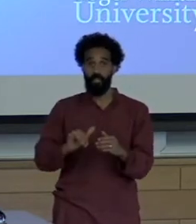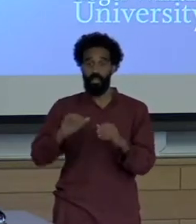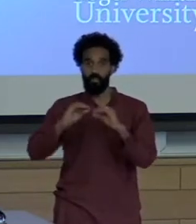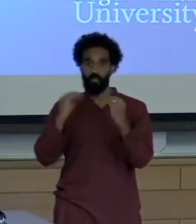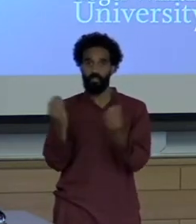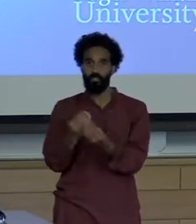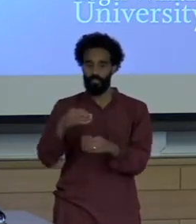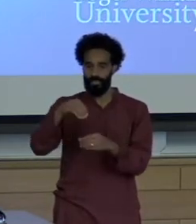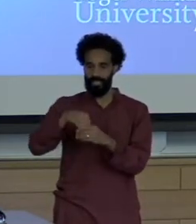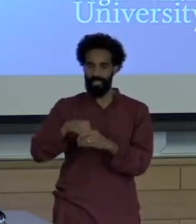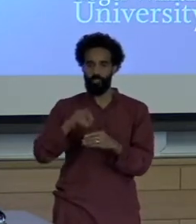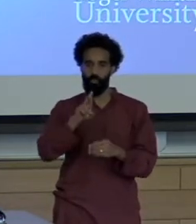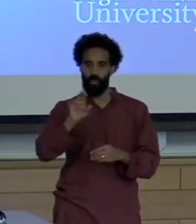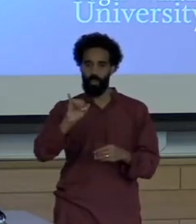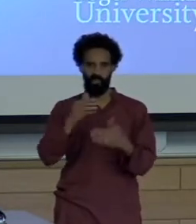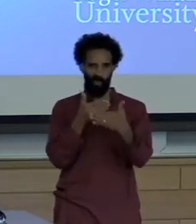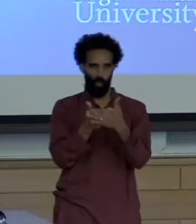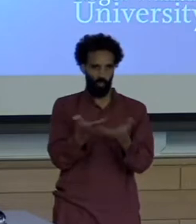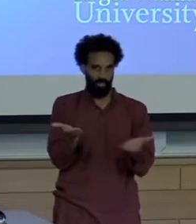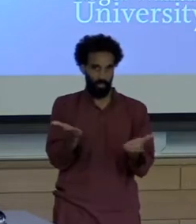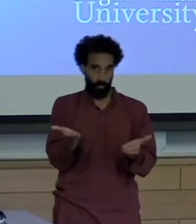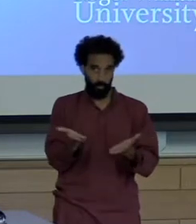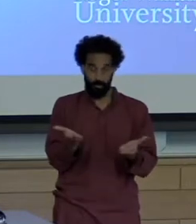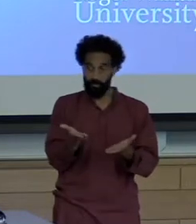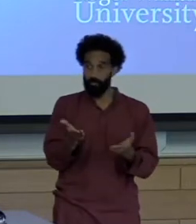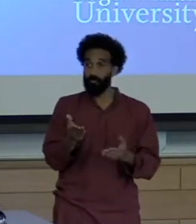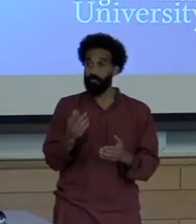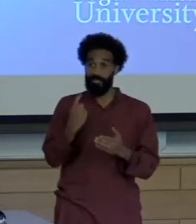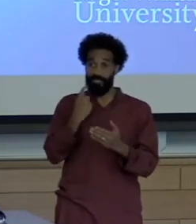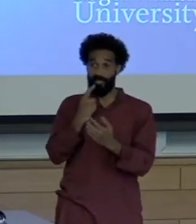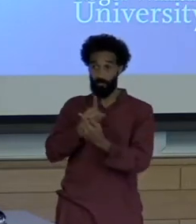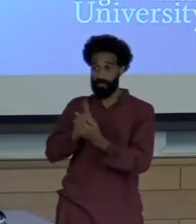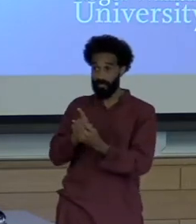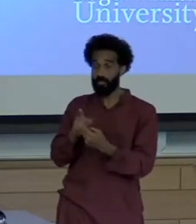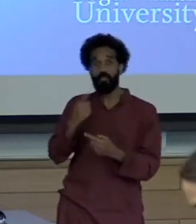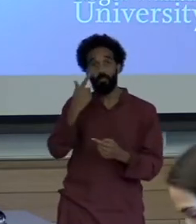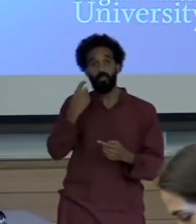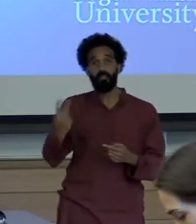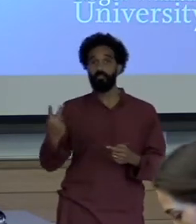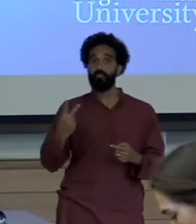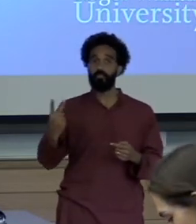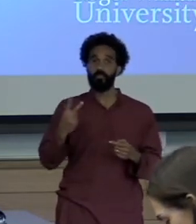Met Paola recently as we were judges for the Metcalf Awards for diversity in journalism. And